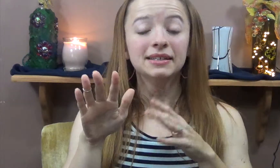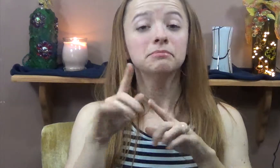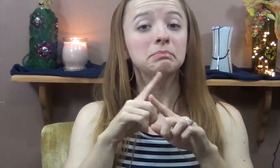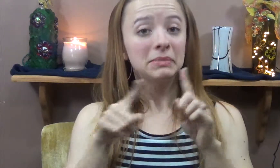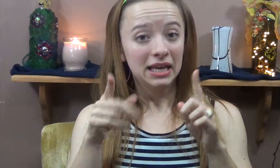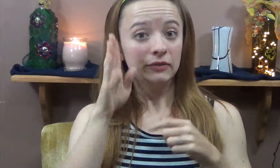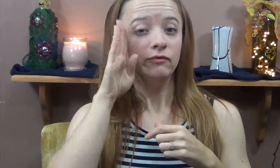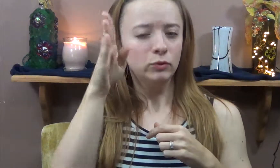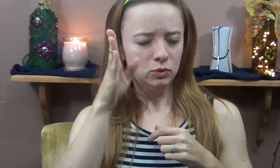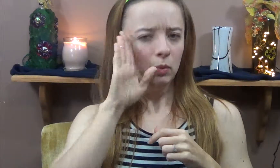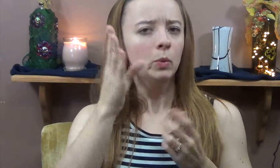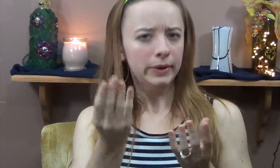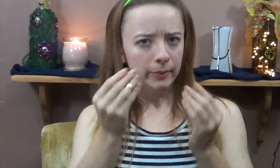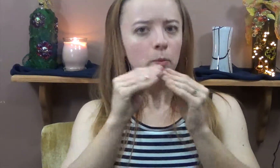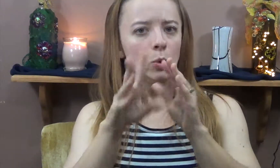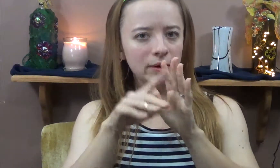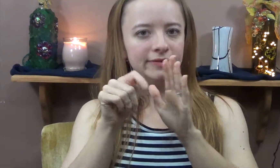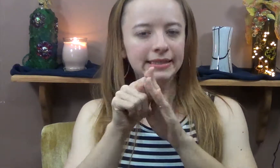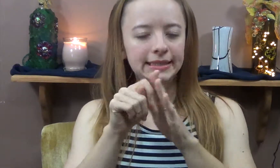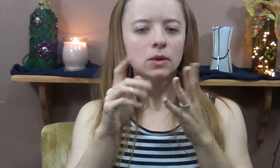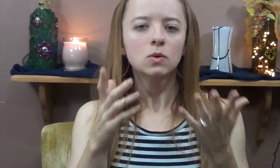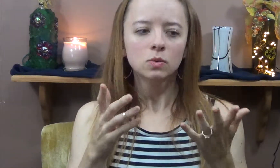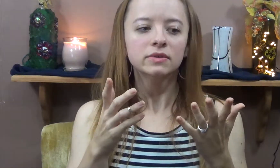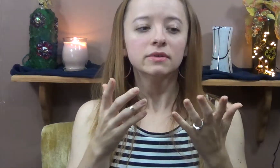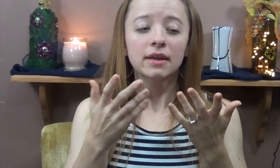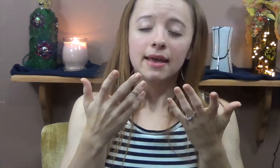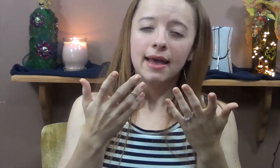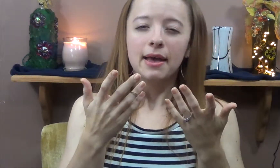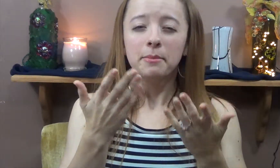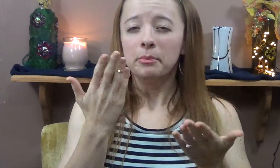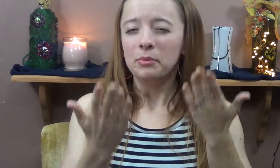just till I felt a little bit better. I can focus on school but I am going to be making